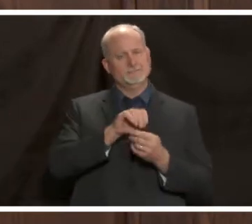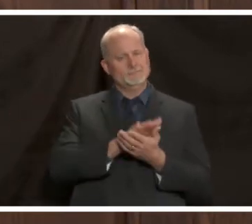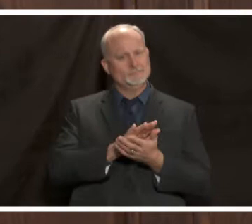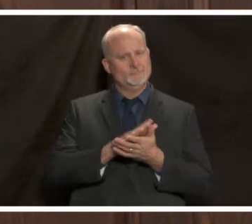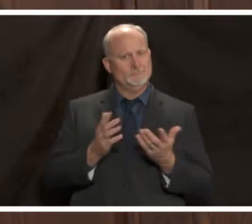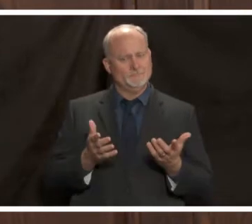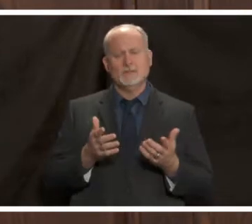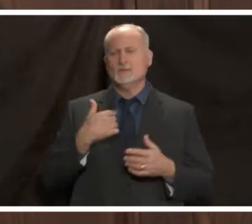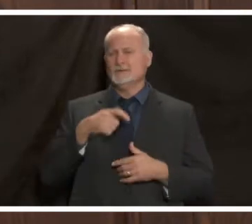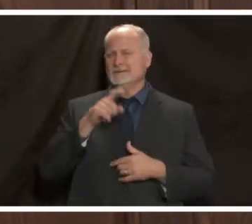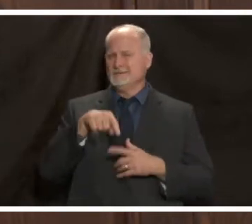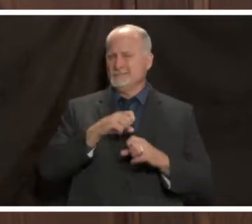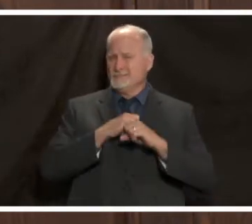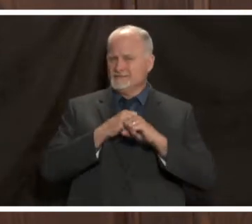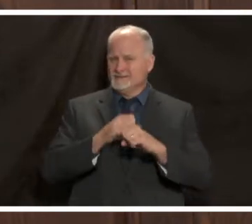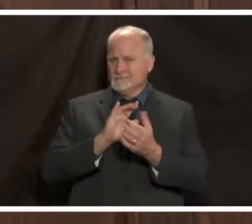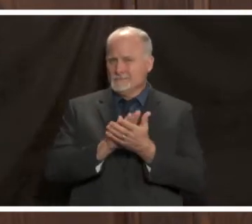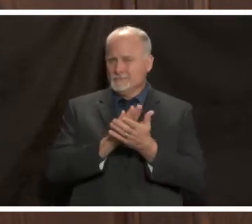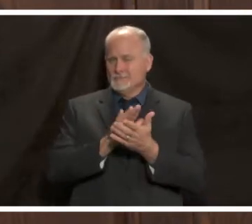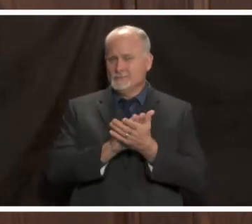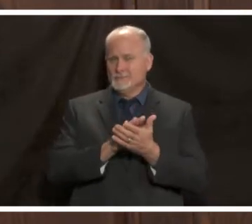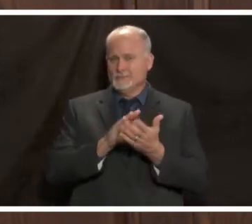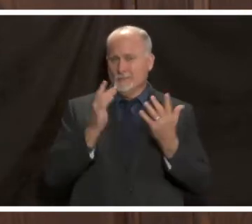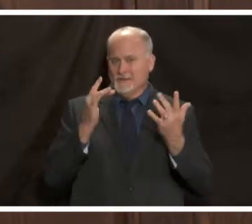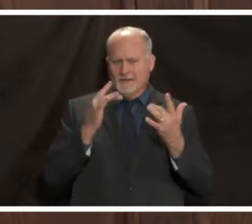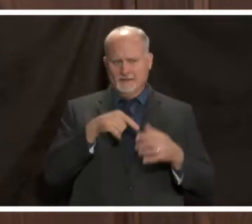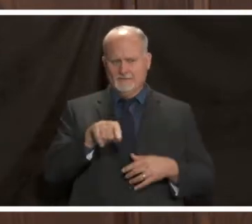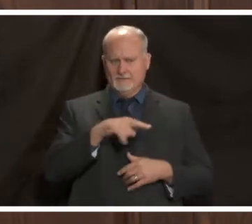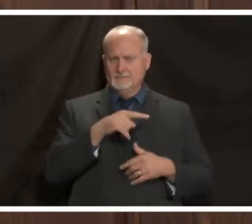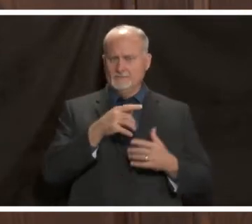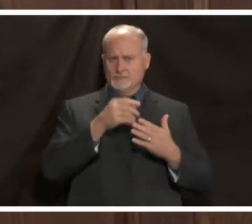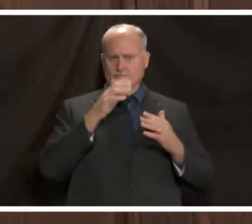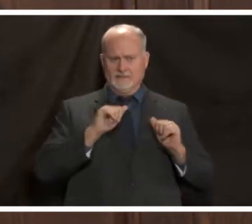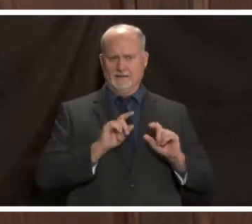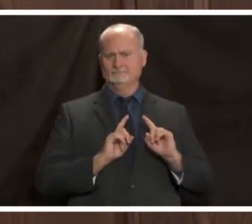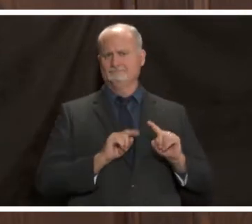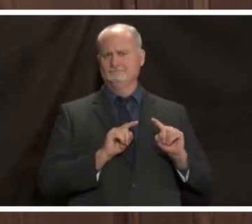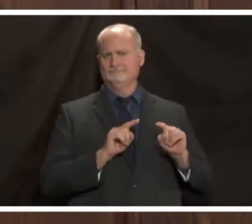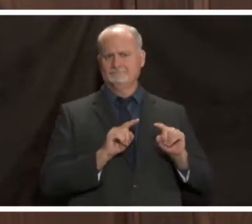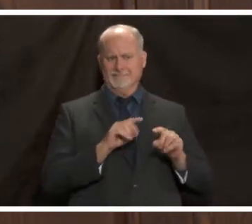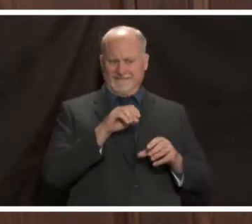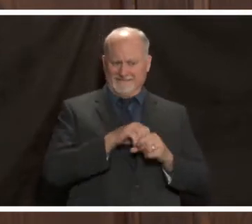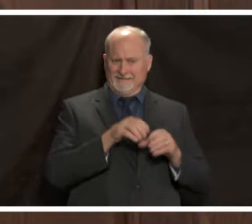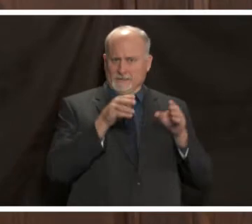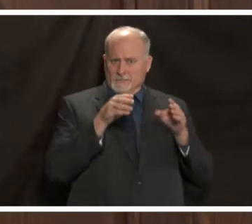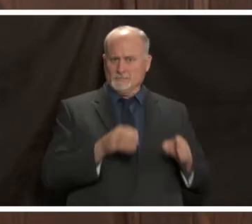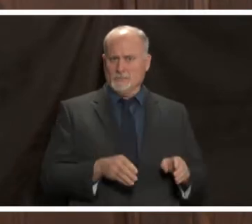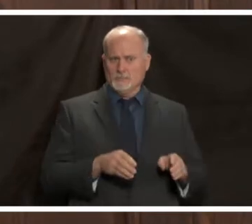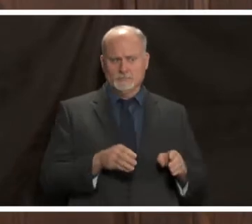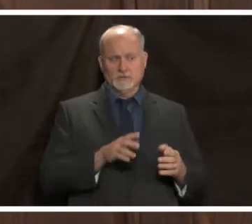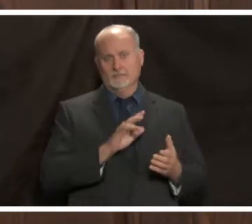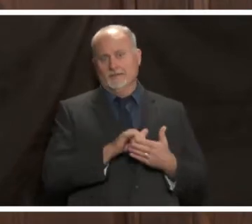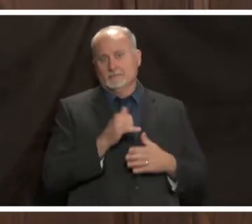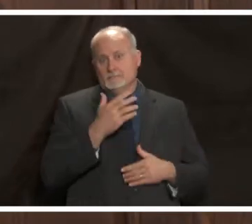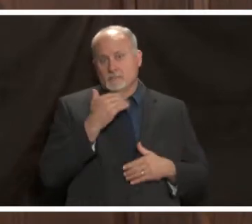schools so our kids can get that in-person instruction that helps them thrive the most